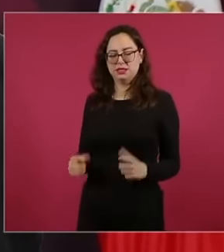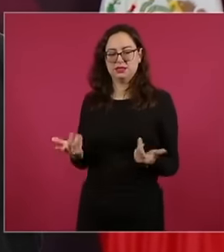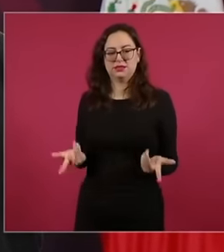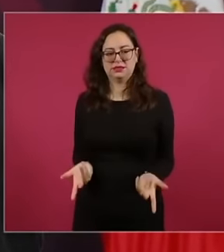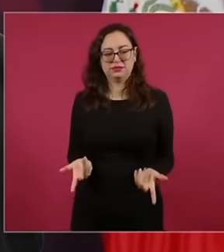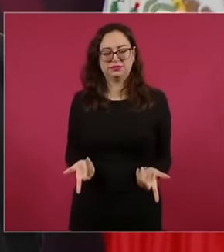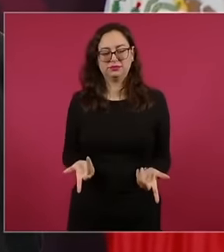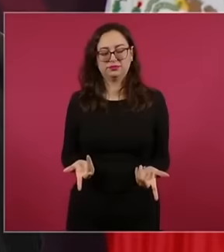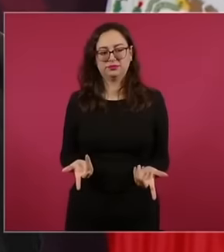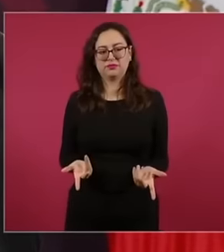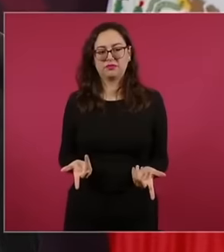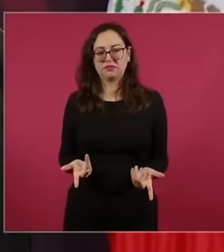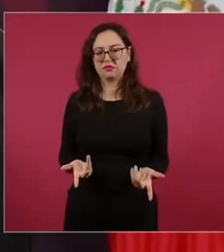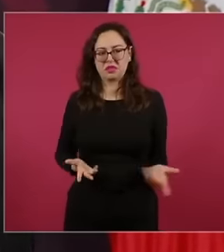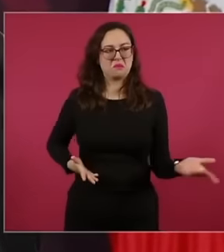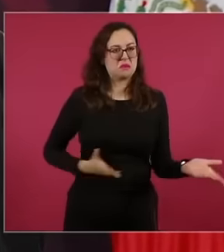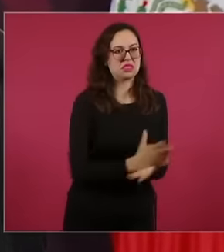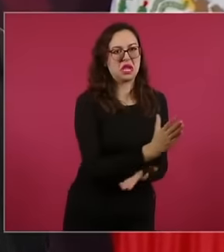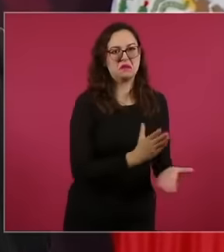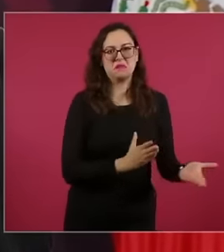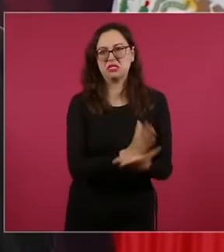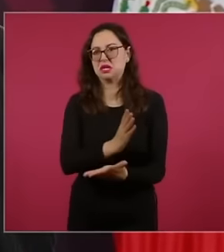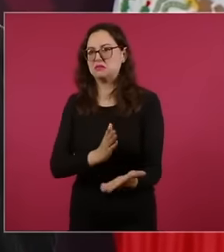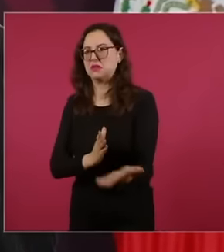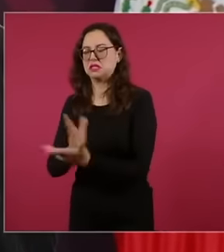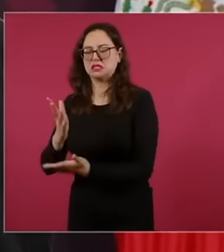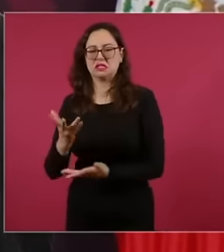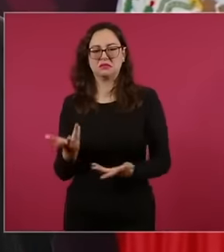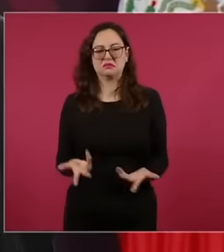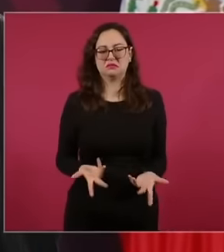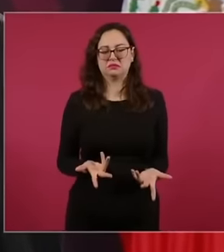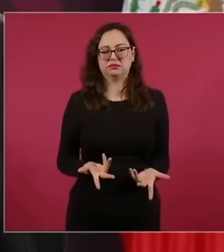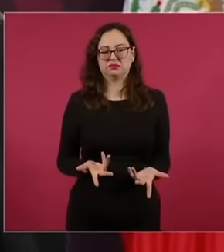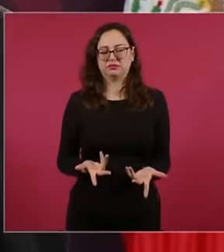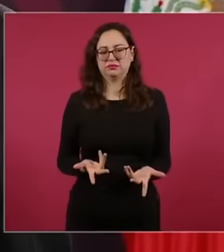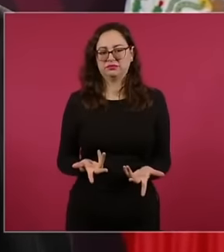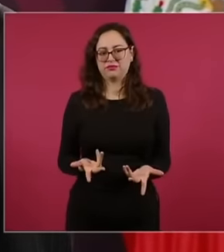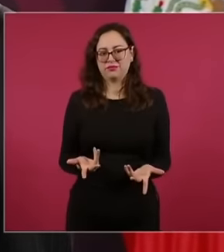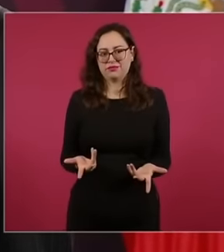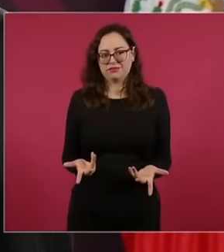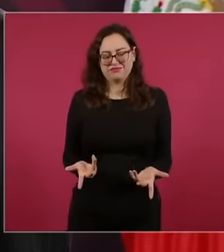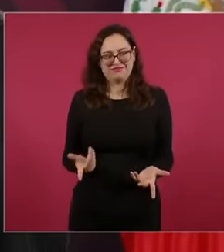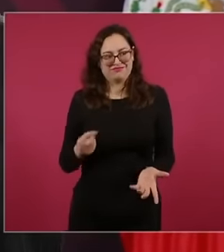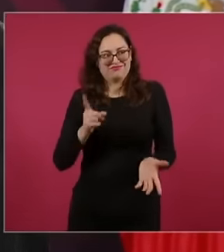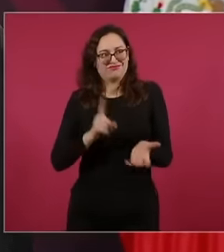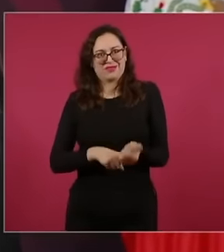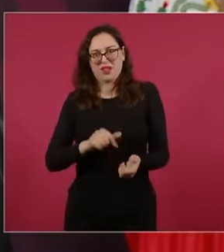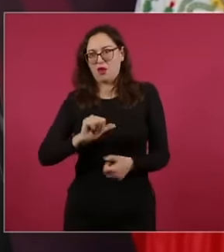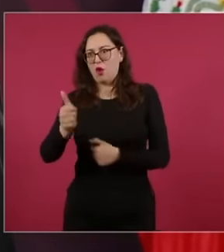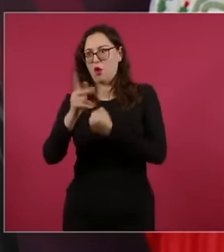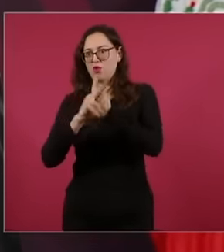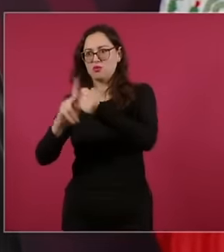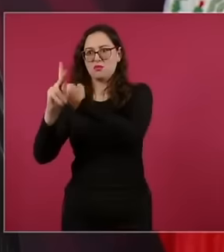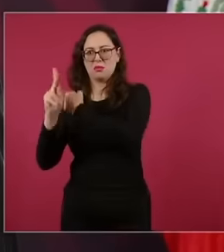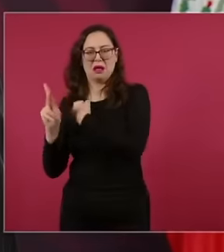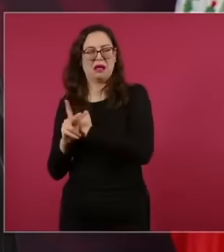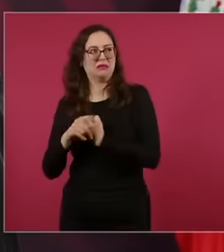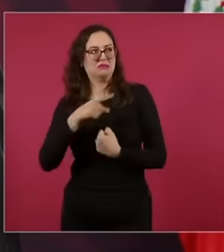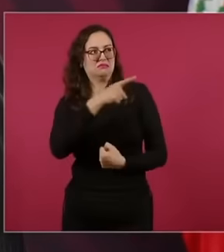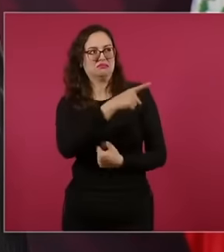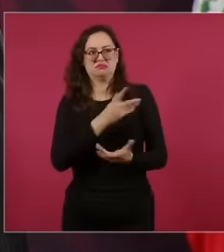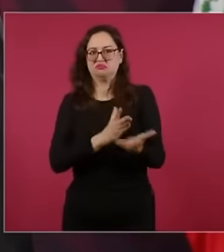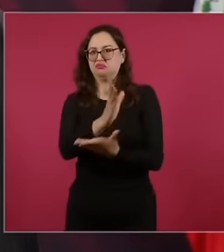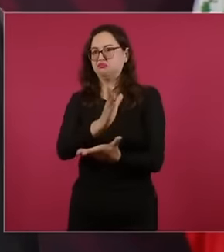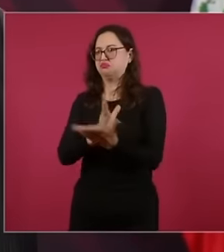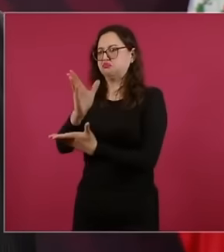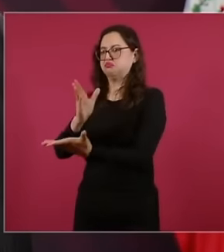the powers were allowed to intervene in the internal affairs of the countries and the sovereignties were violated